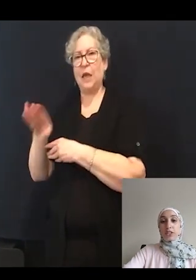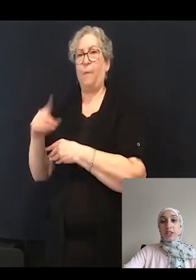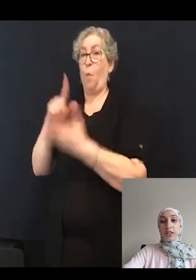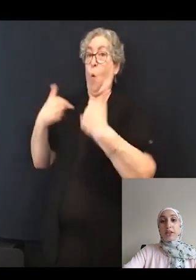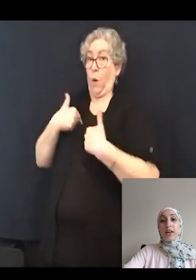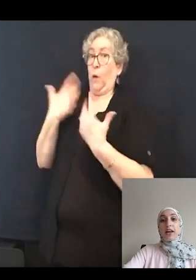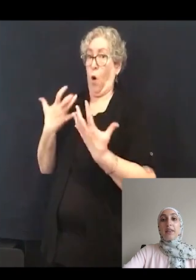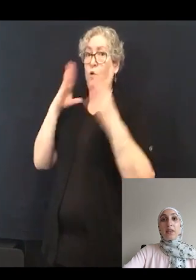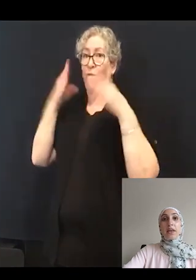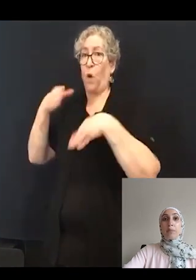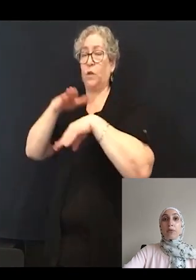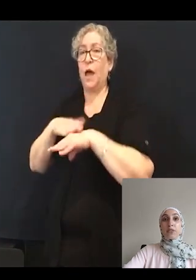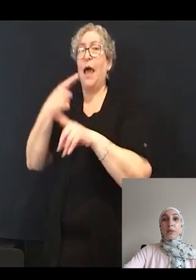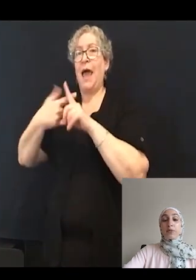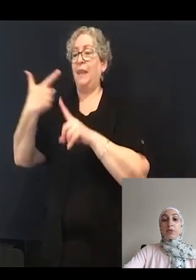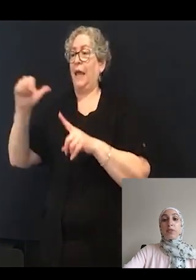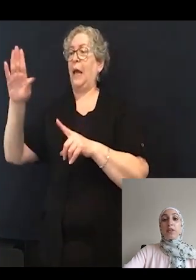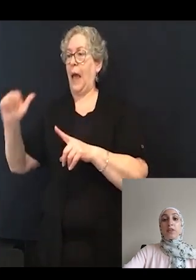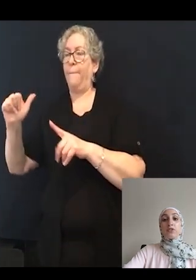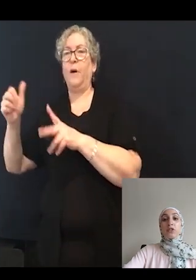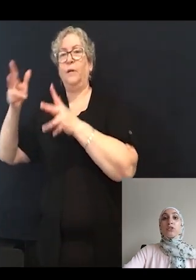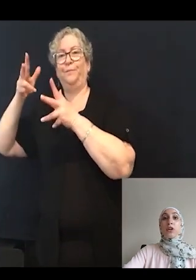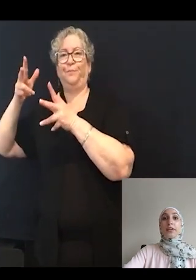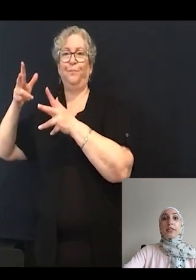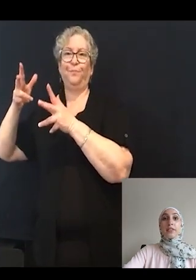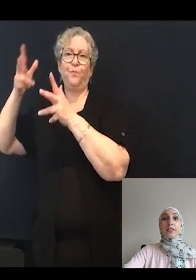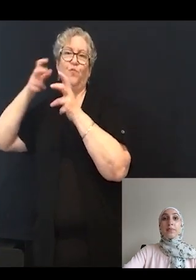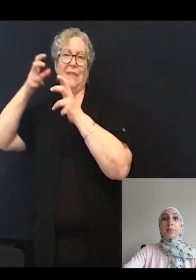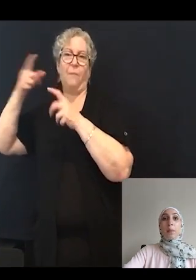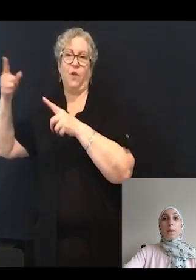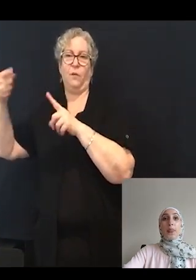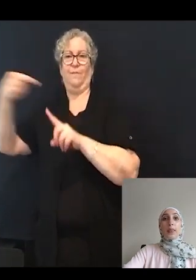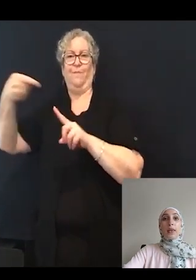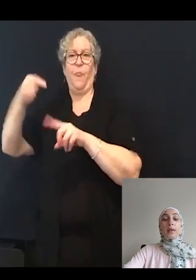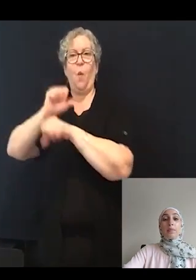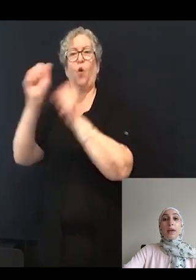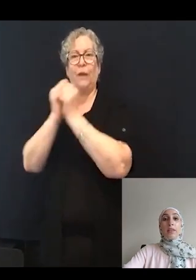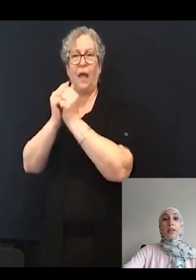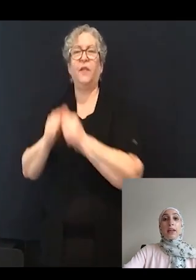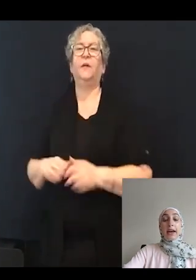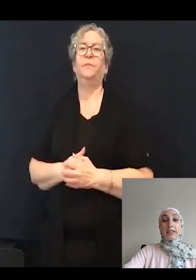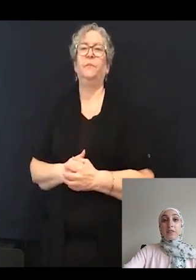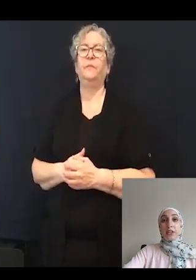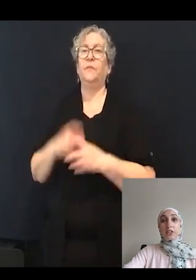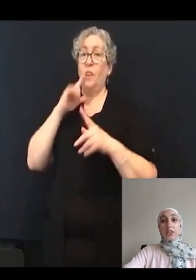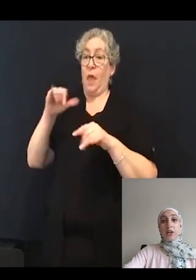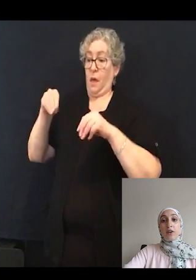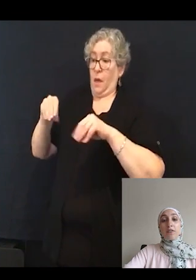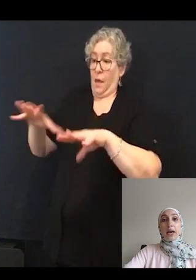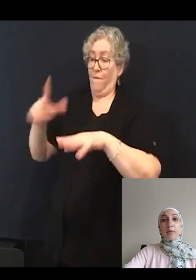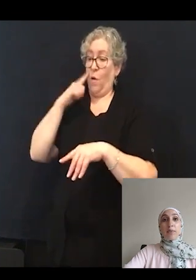and the GABA receptor that this drug targets. And that activation of GABA B receptor